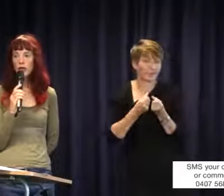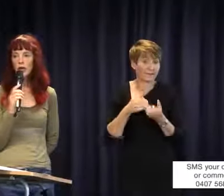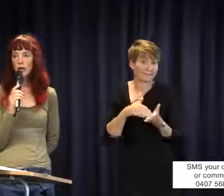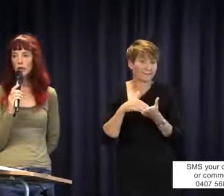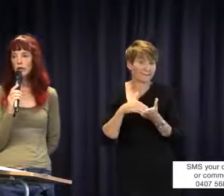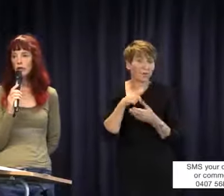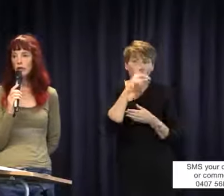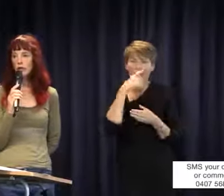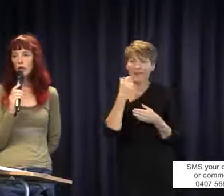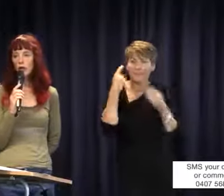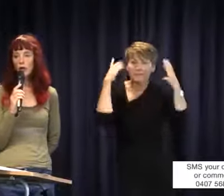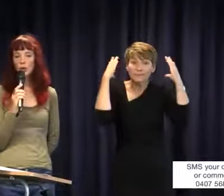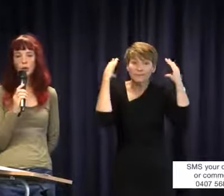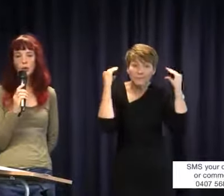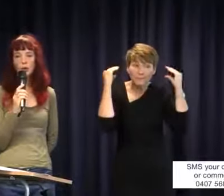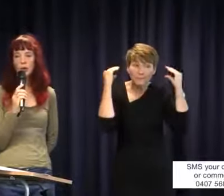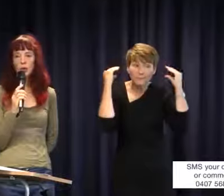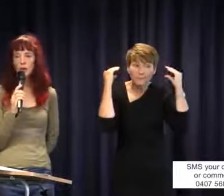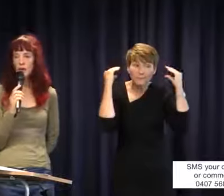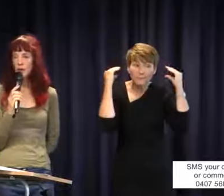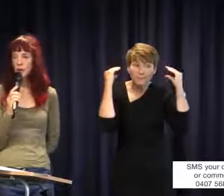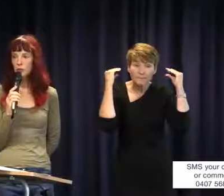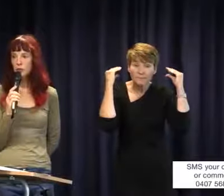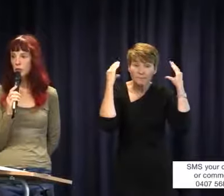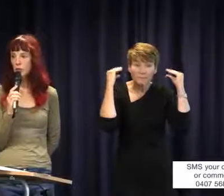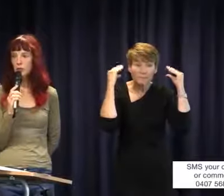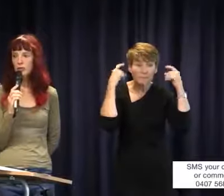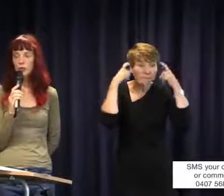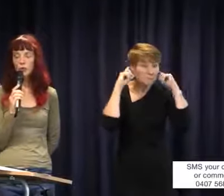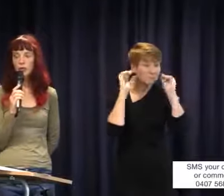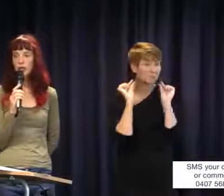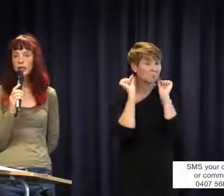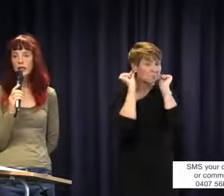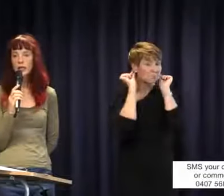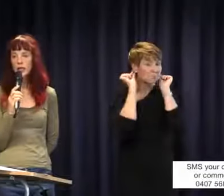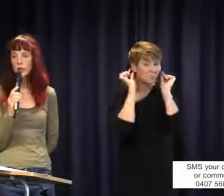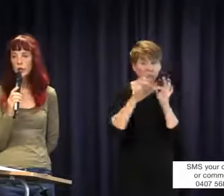can have a hearing loss, which might mean an FM loop is needed or any other sort of